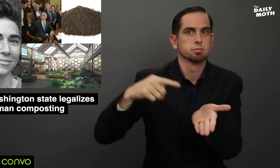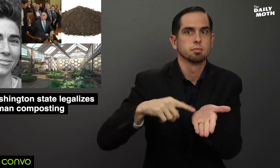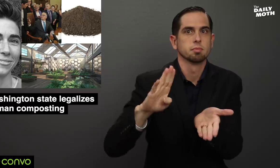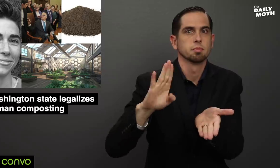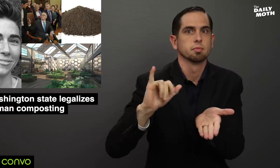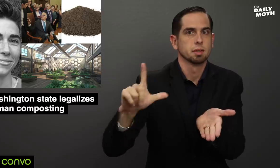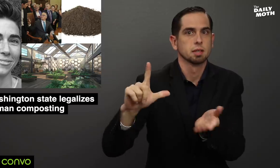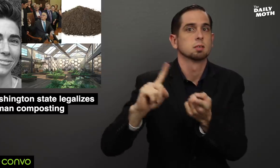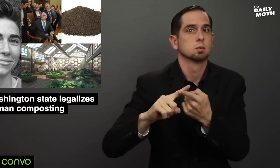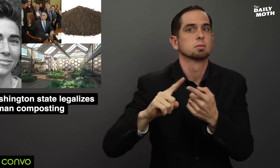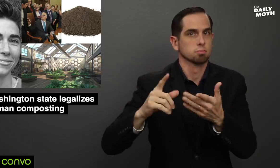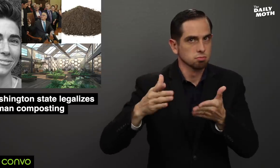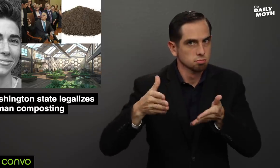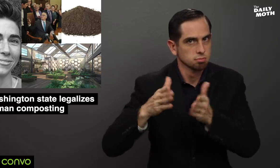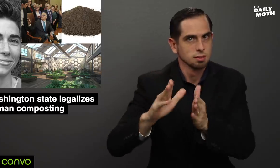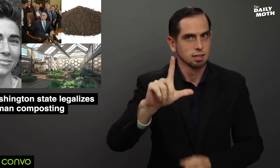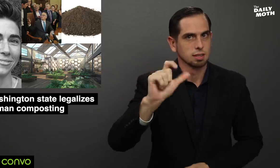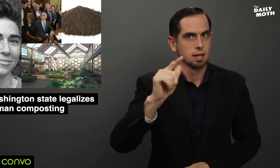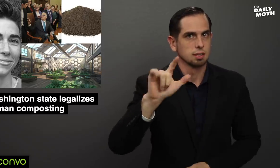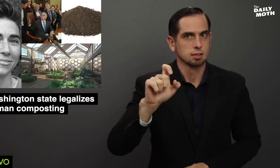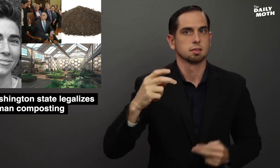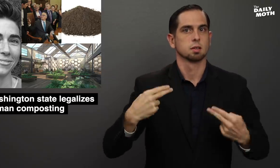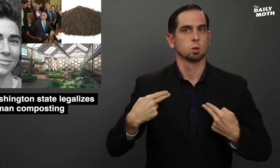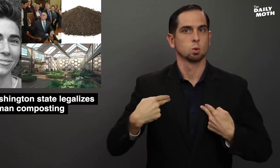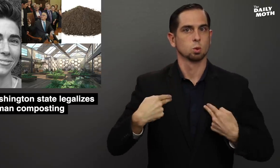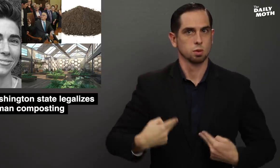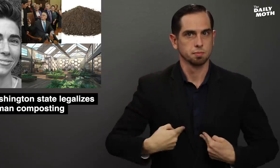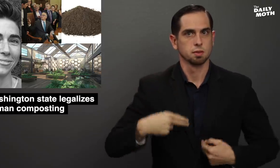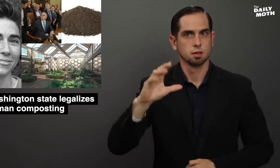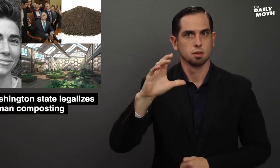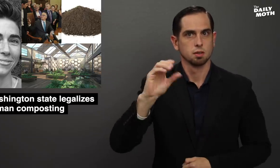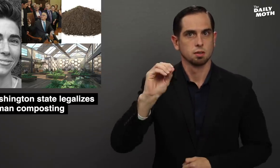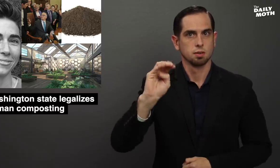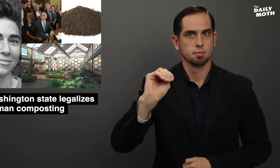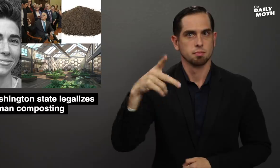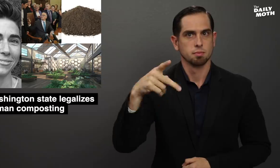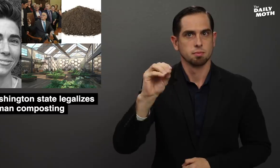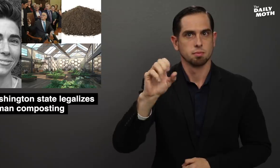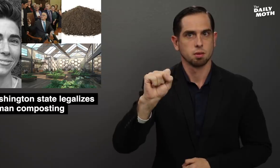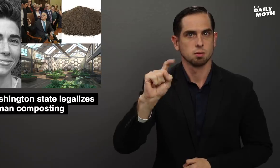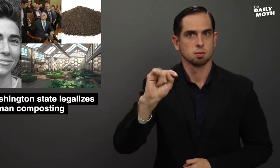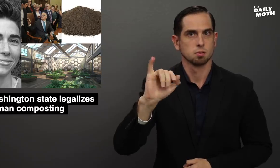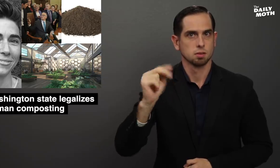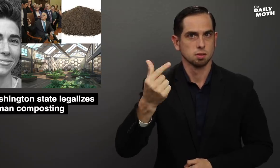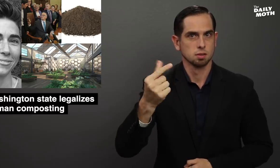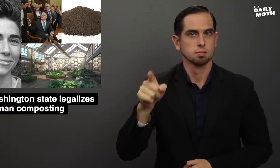a bill to legalize human composting.